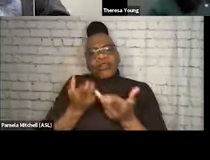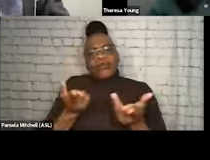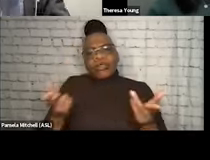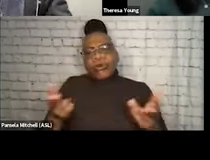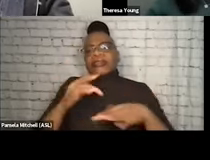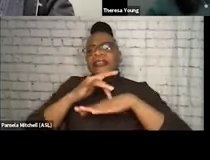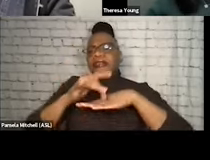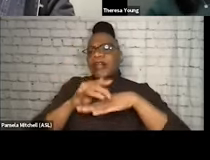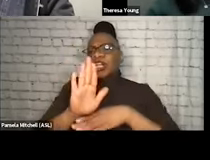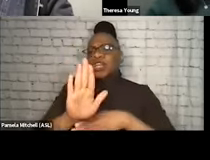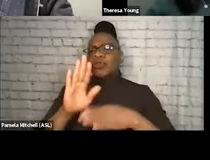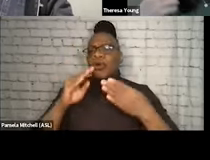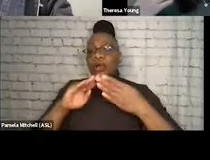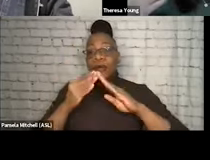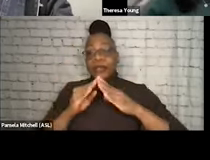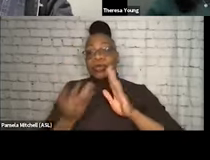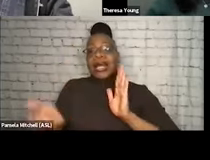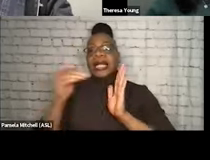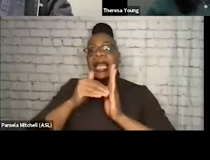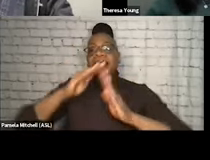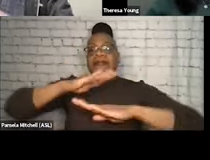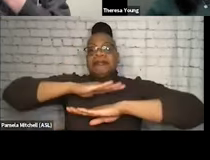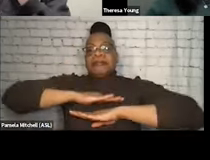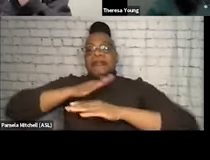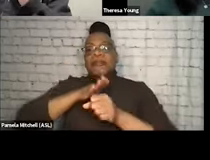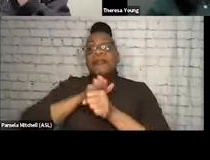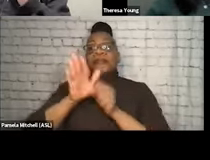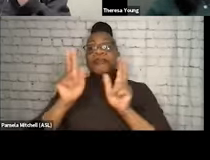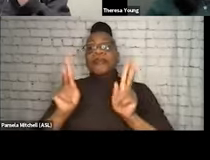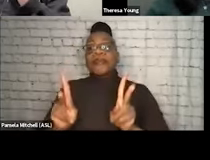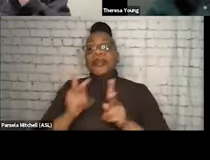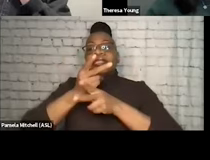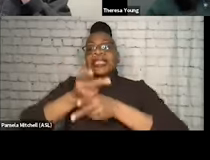again, so you can meet those whole-person care needs that you discovered in your assessment.